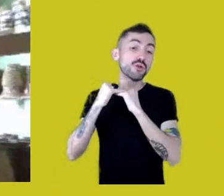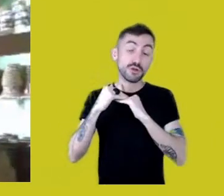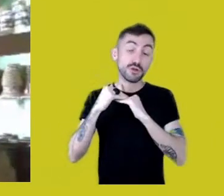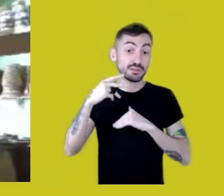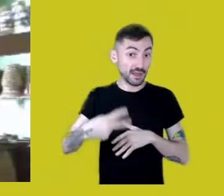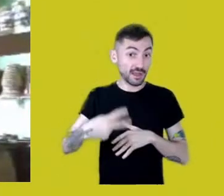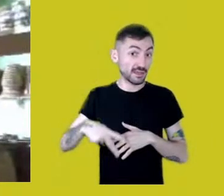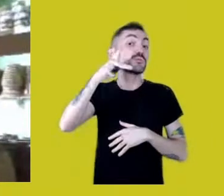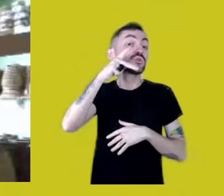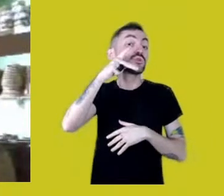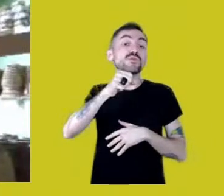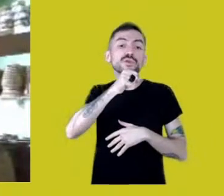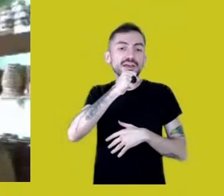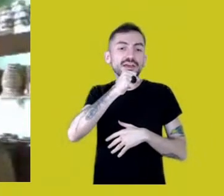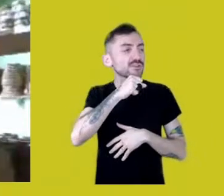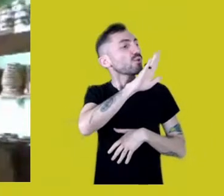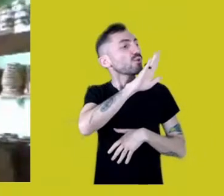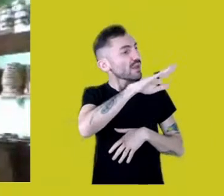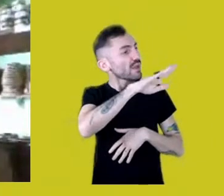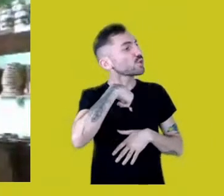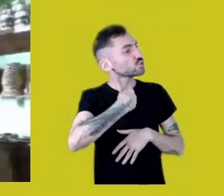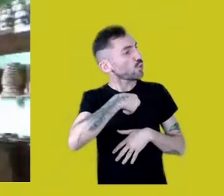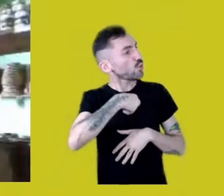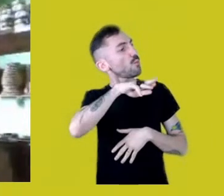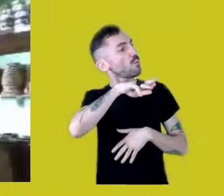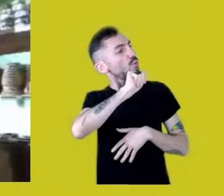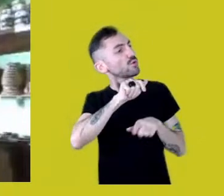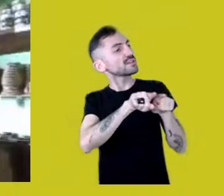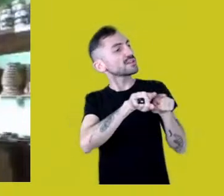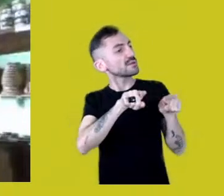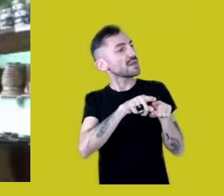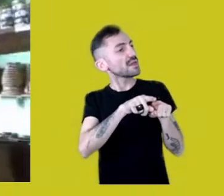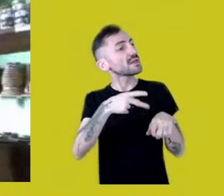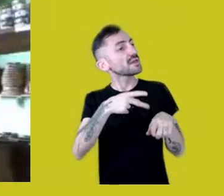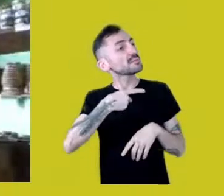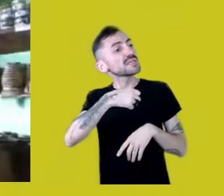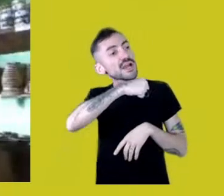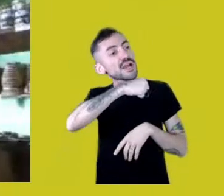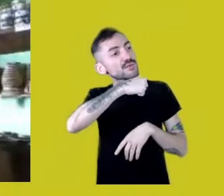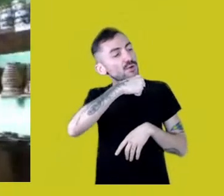“I’m also a Mura, my grandmother is from the Três Casas community.”